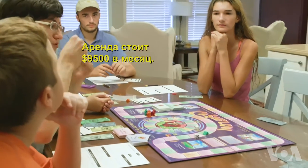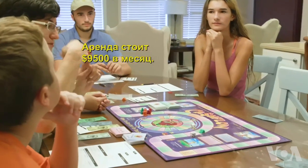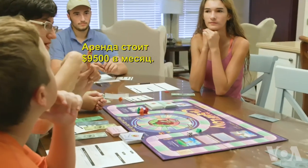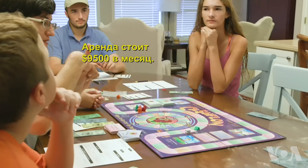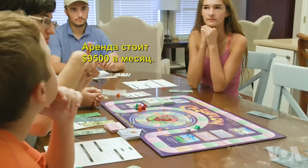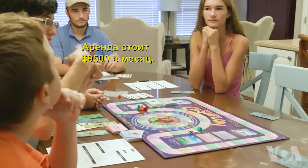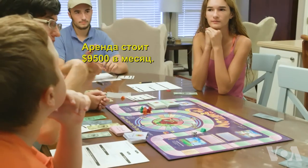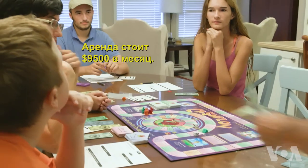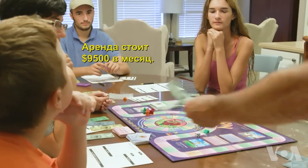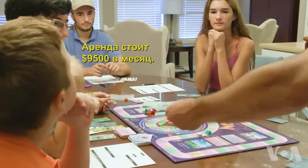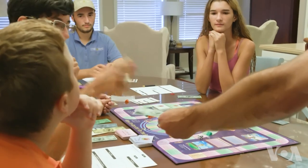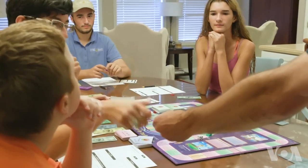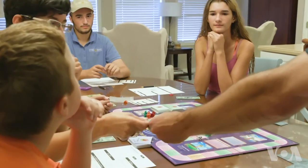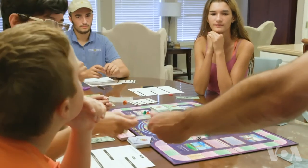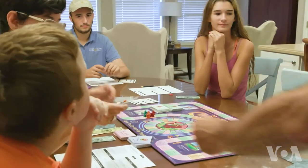(Sima) The rent is $9,500 a month.